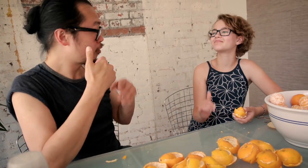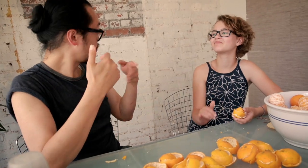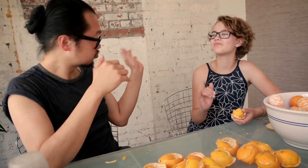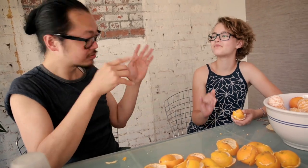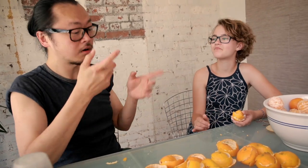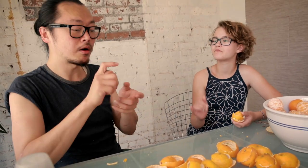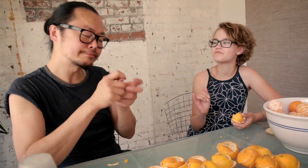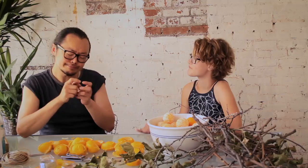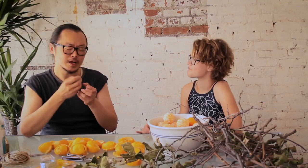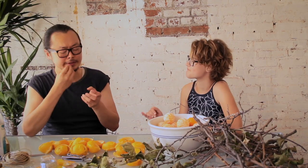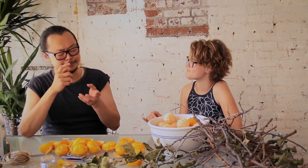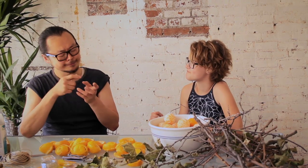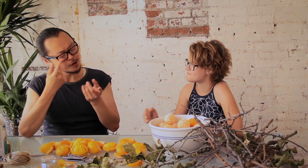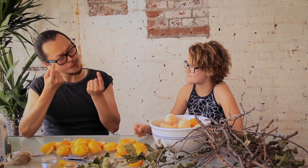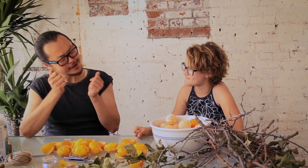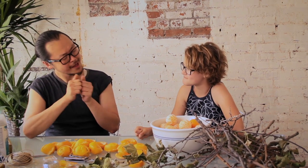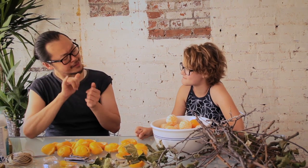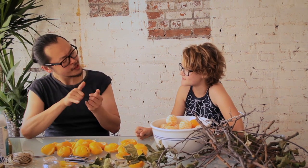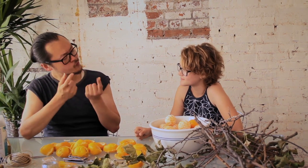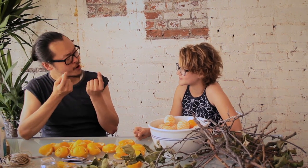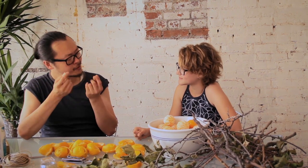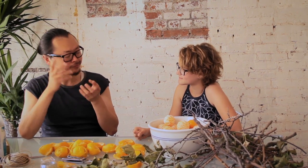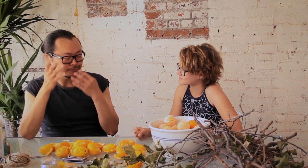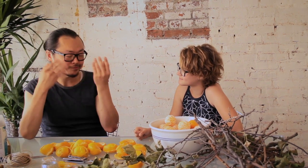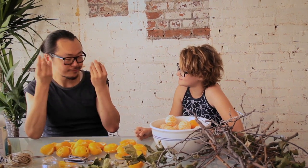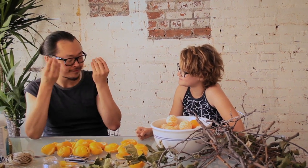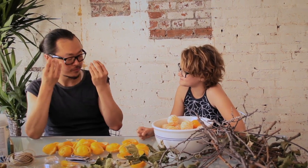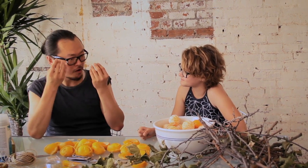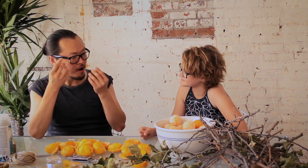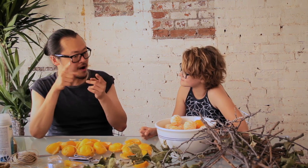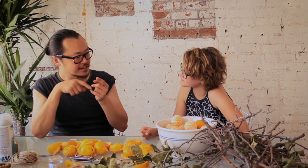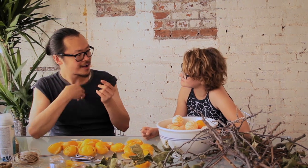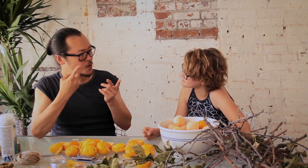With the phone out of the way you can problem solve and ponder your way through the process.